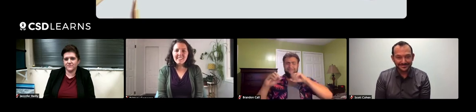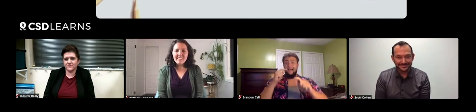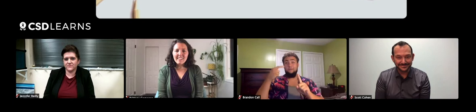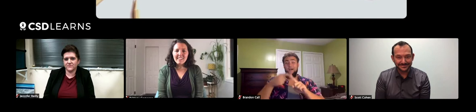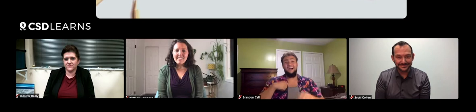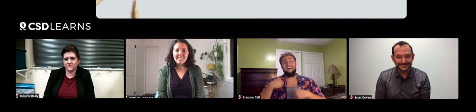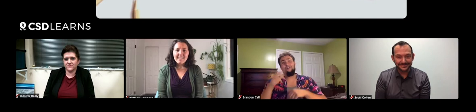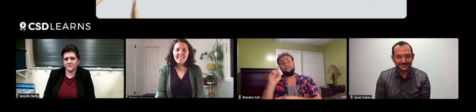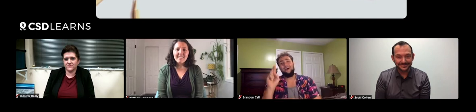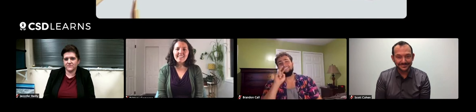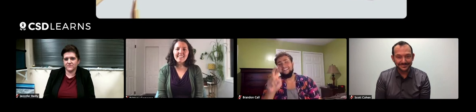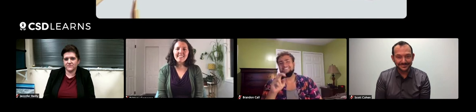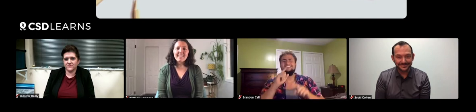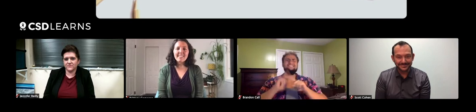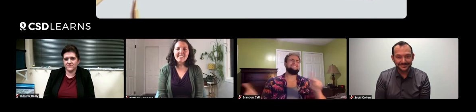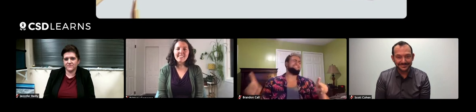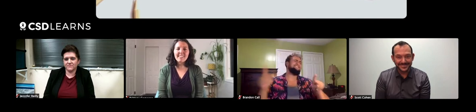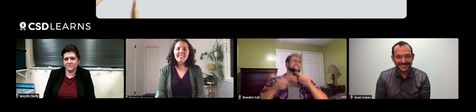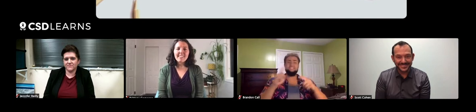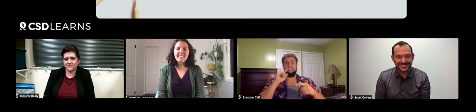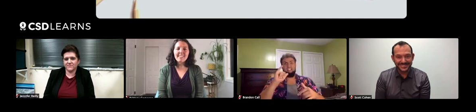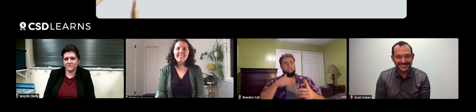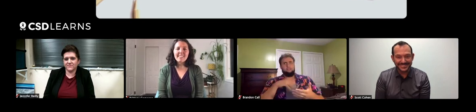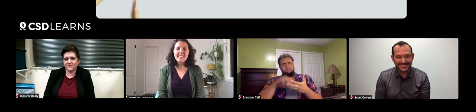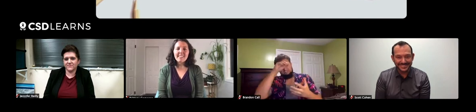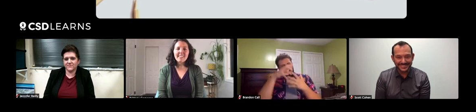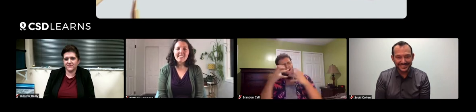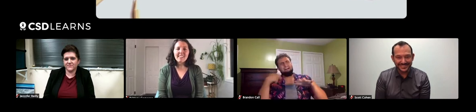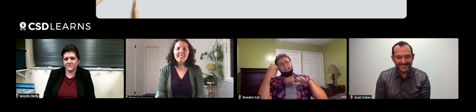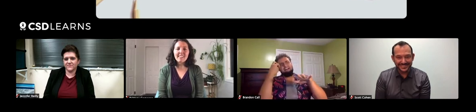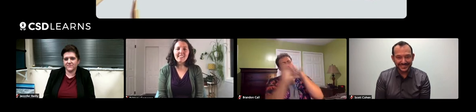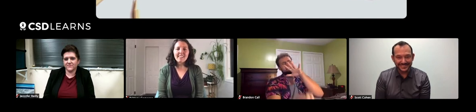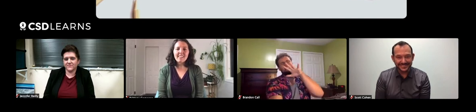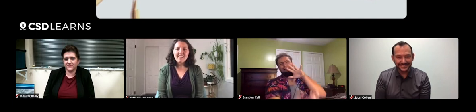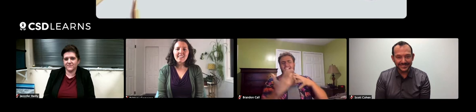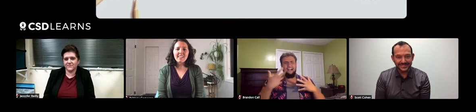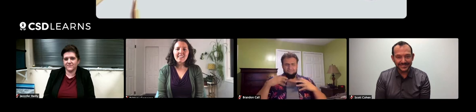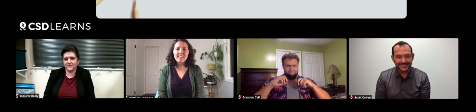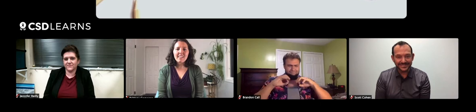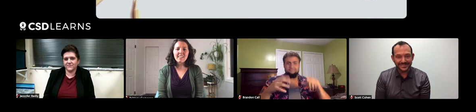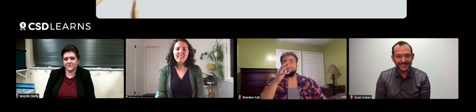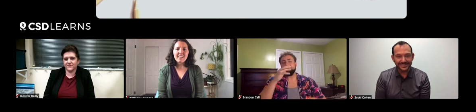I've had rattlesnakes. I've had so many types of reptiles. I went very deeply into the reptilian world,